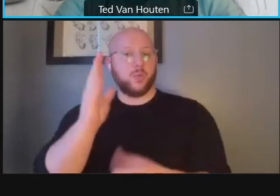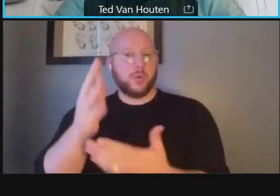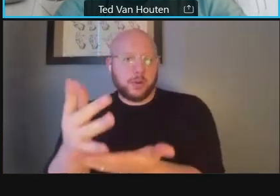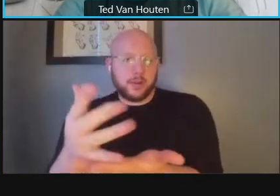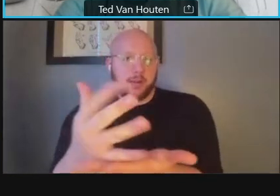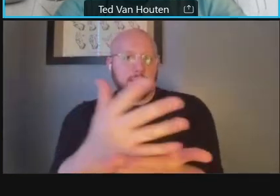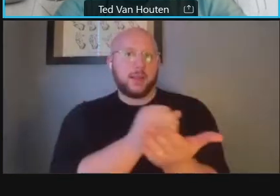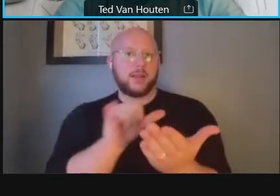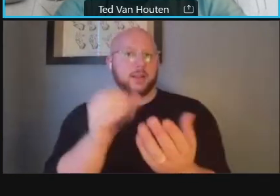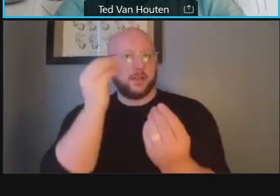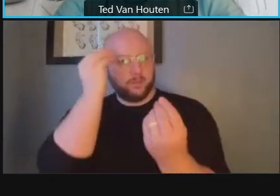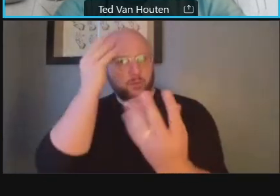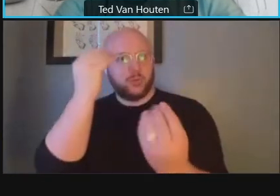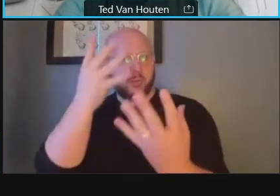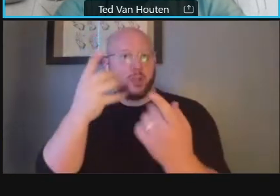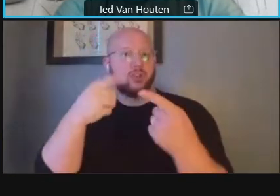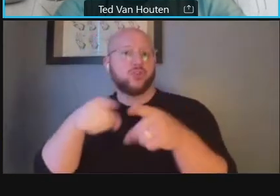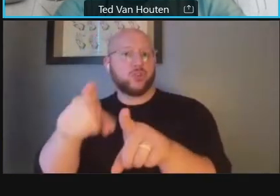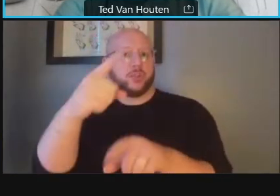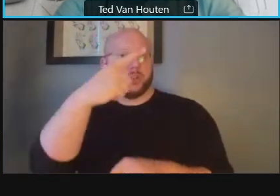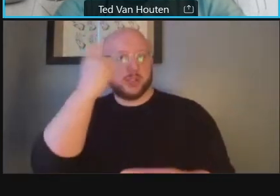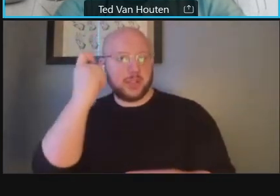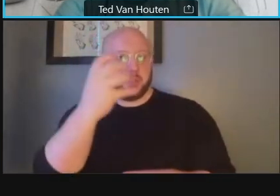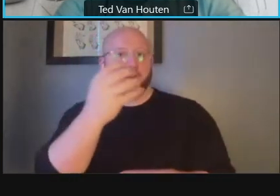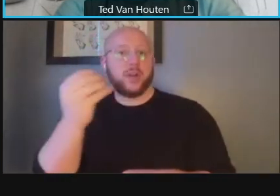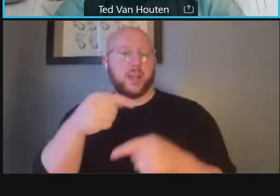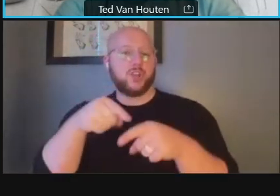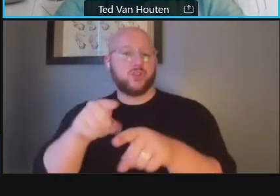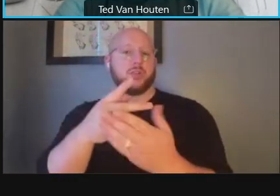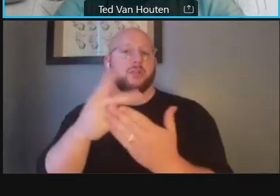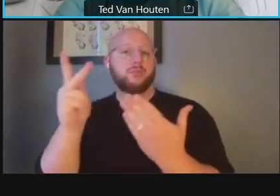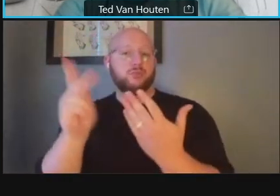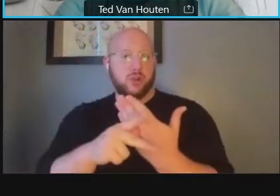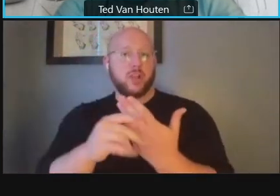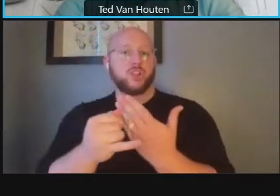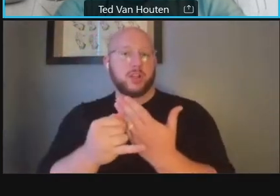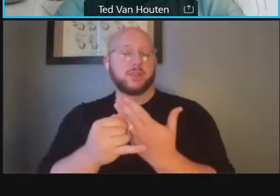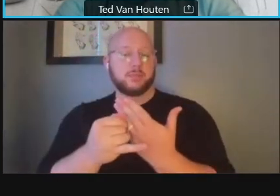you know throughout the summer and throughout the project um and we look forward to coming back to